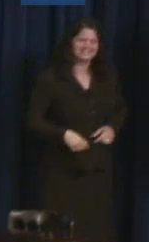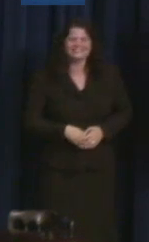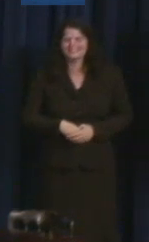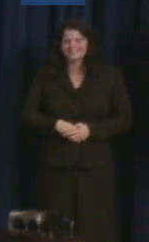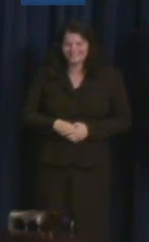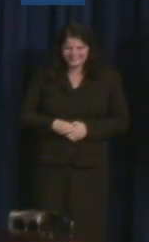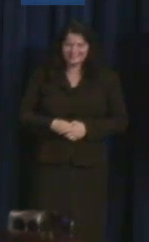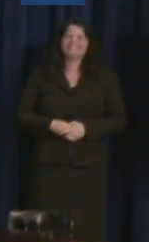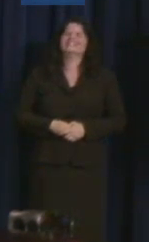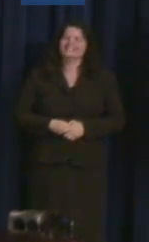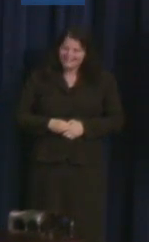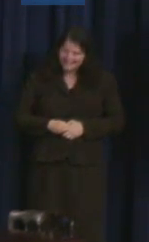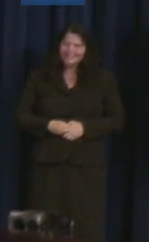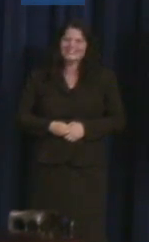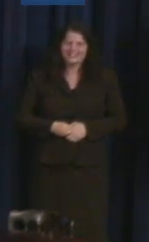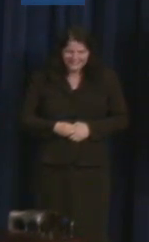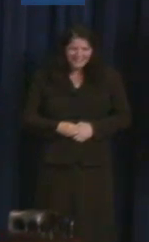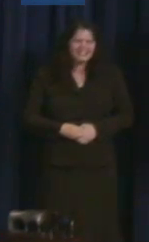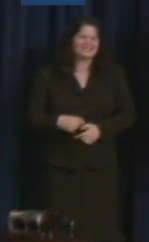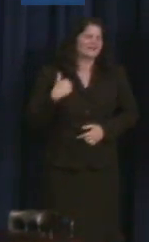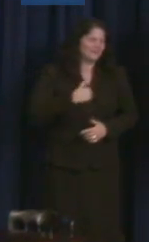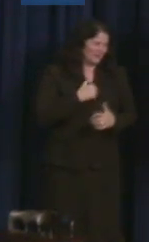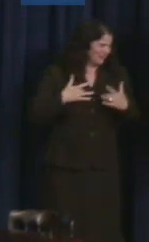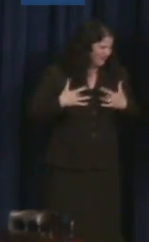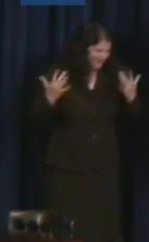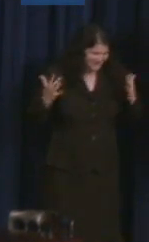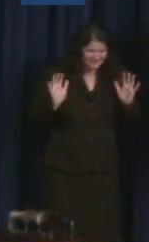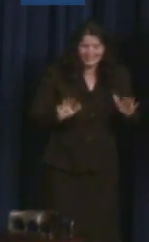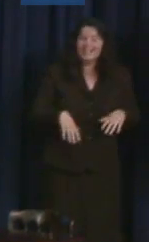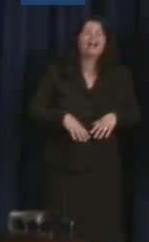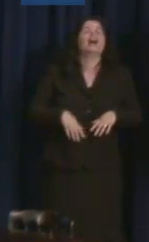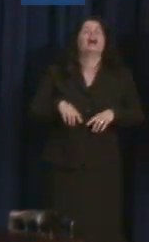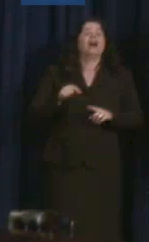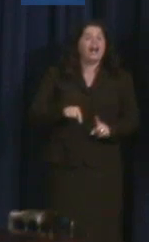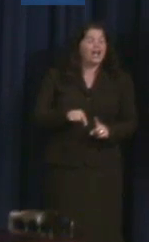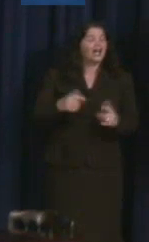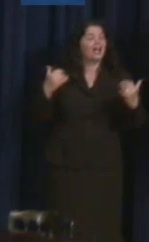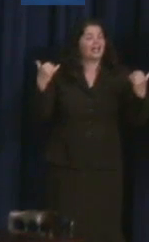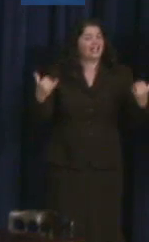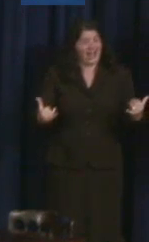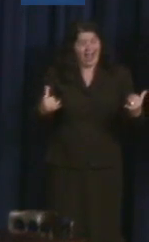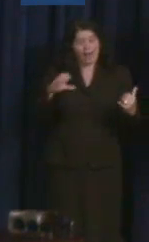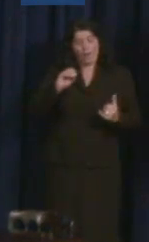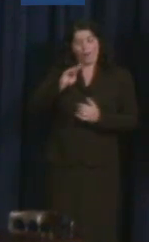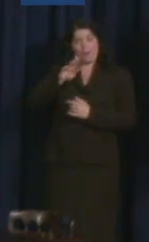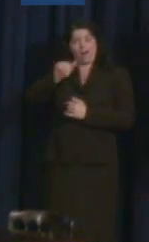We are particularly pleased that insurance companies can no longer discriminate against people with